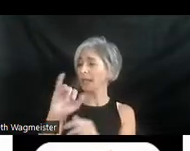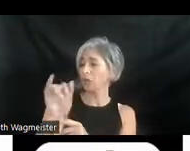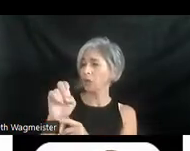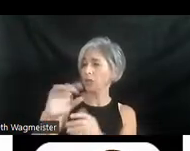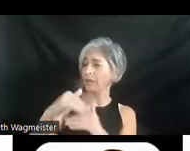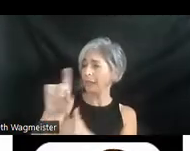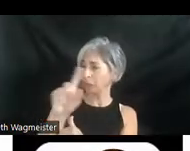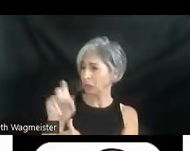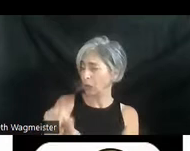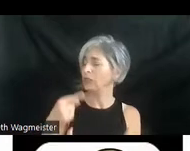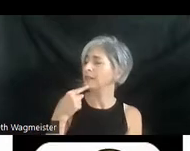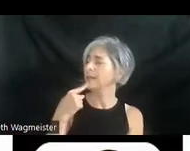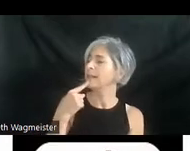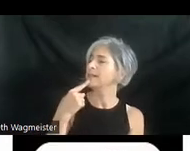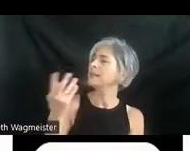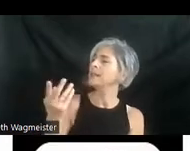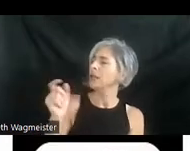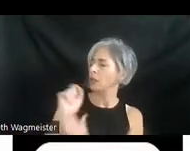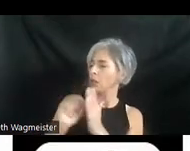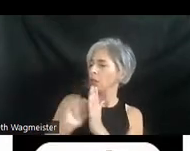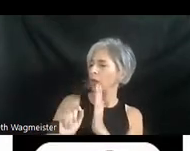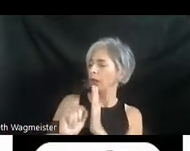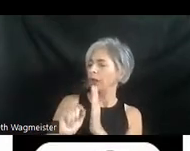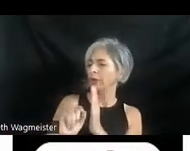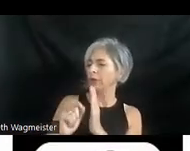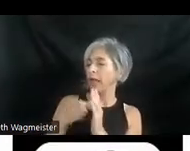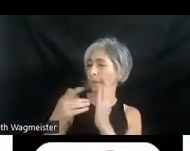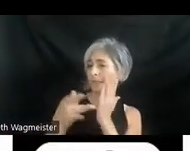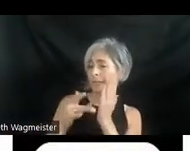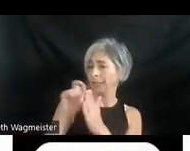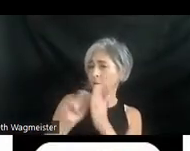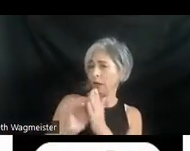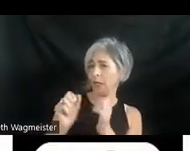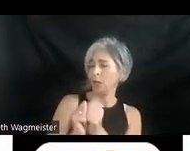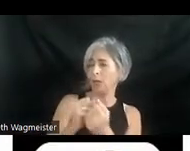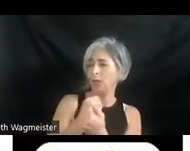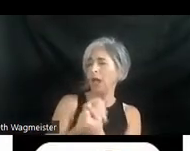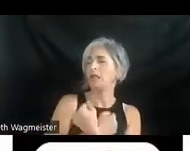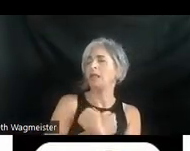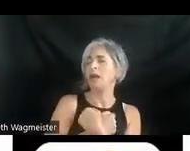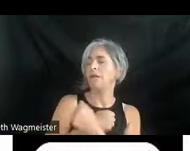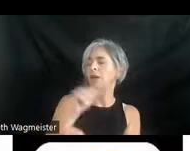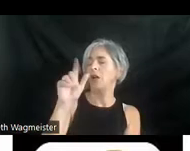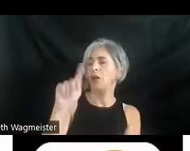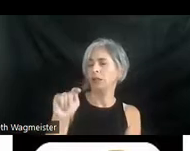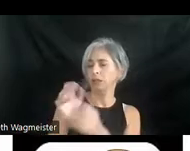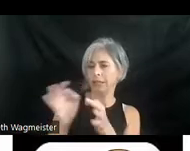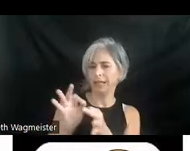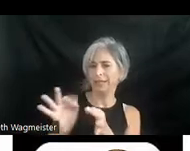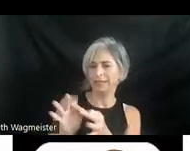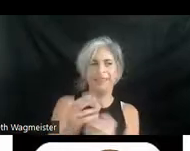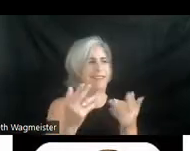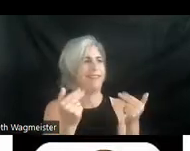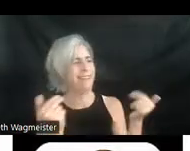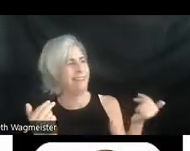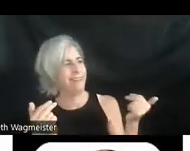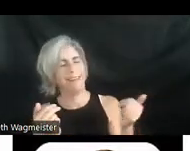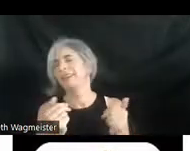says, the writer types: I am a technical writer and love writing alt text a fun exercise to describe images as clearly with